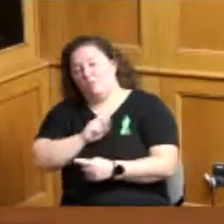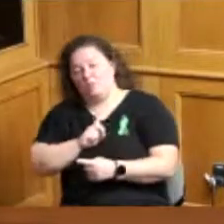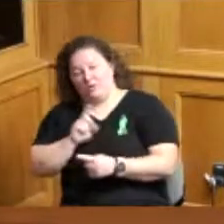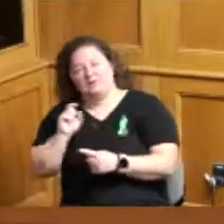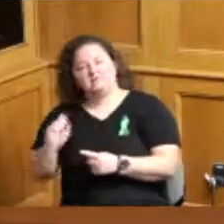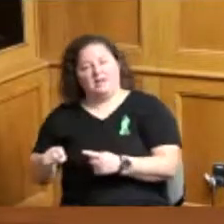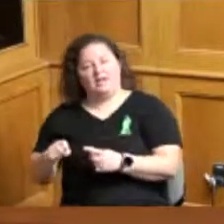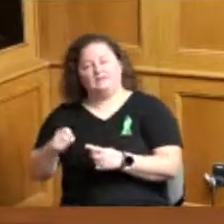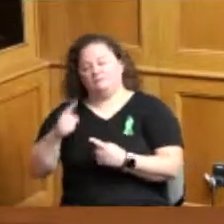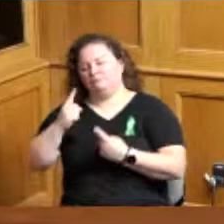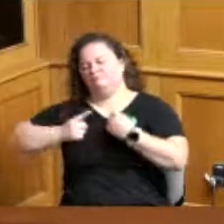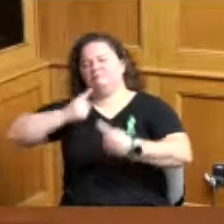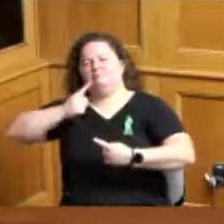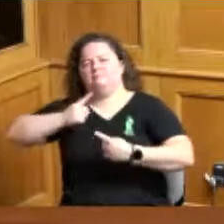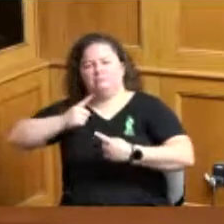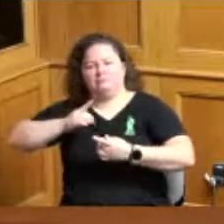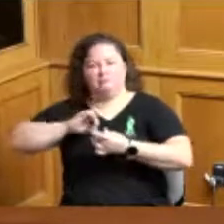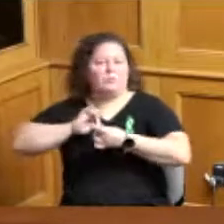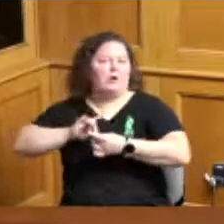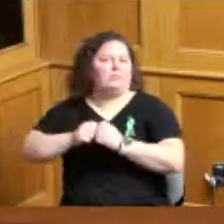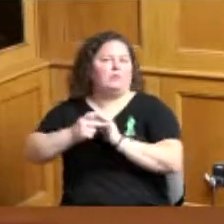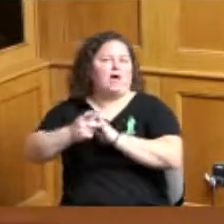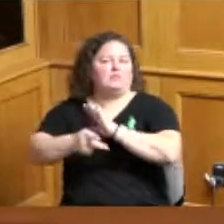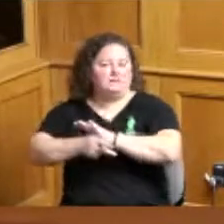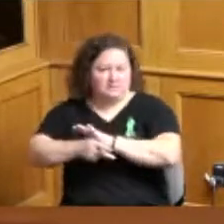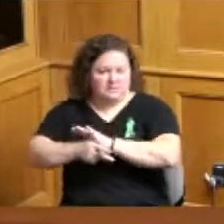consider that from a policy perspective as to whether there's any additional changes you want